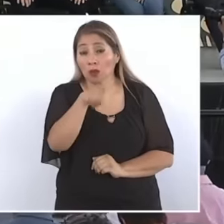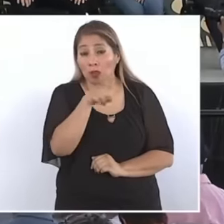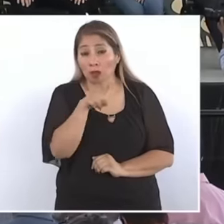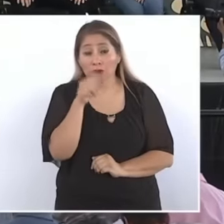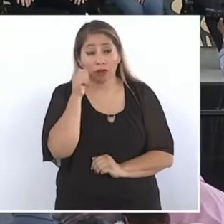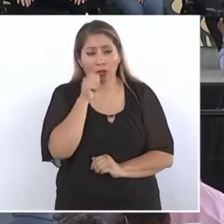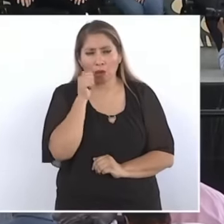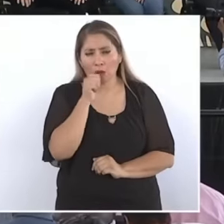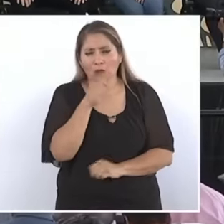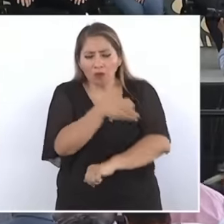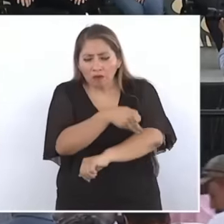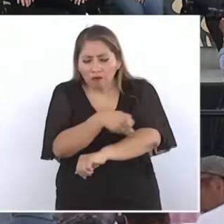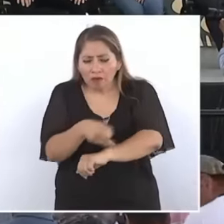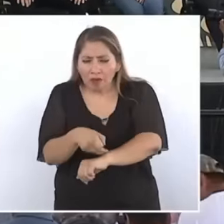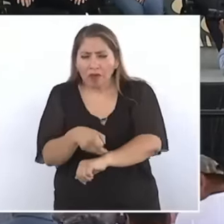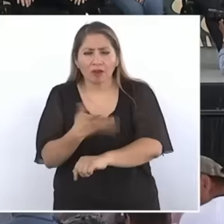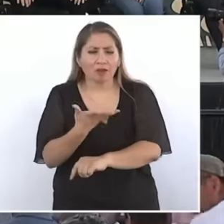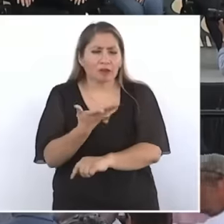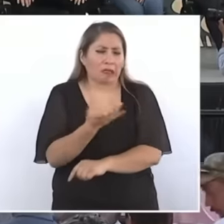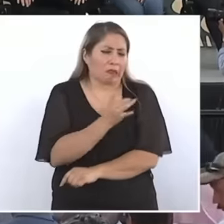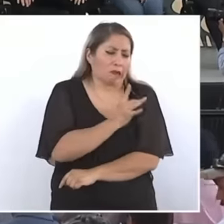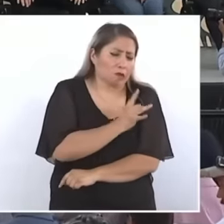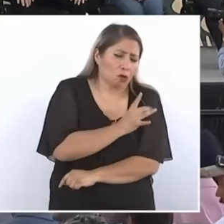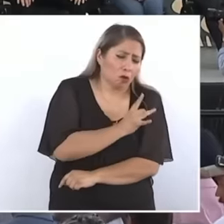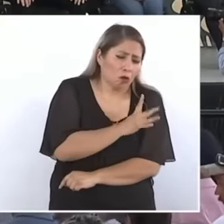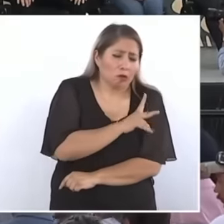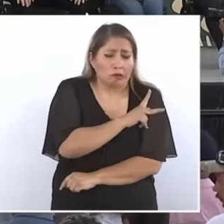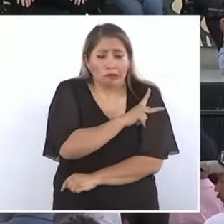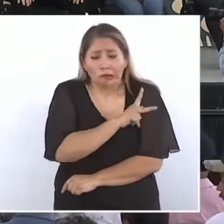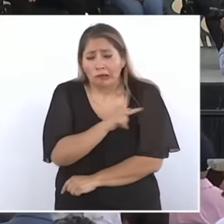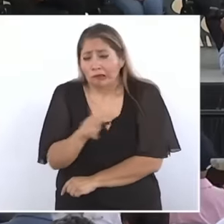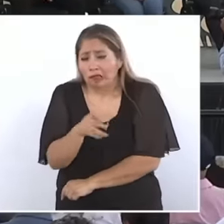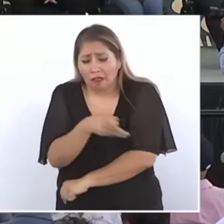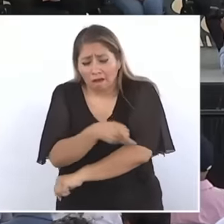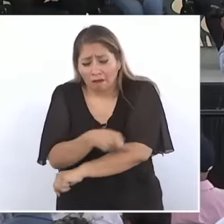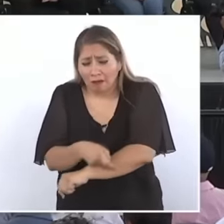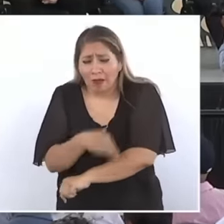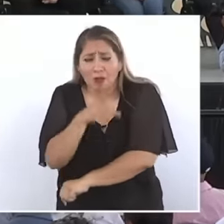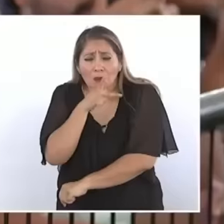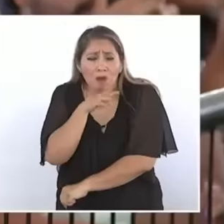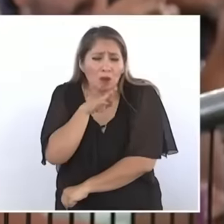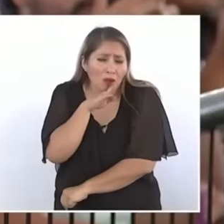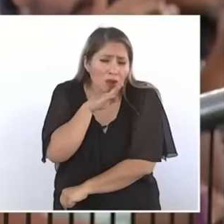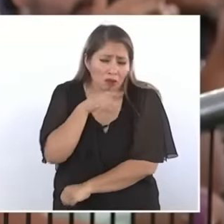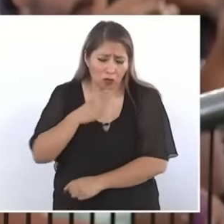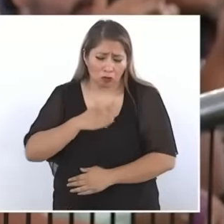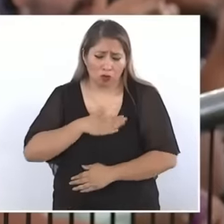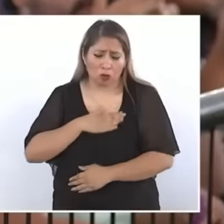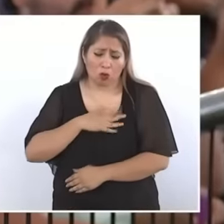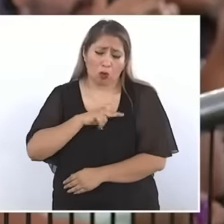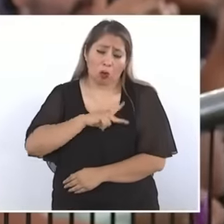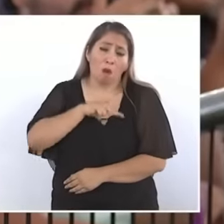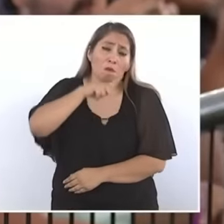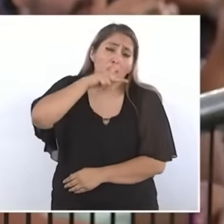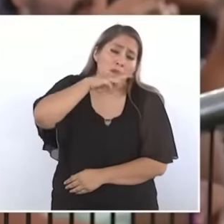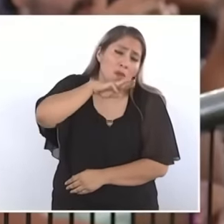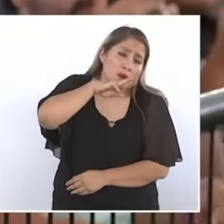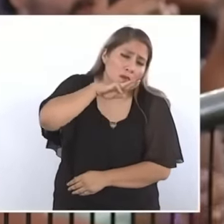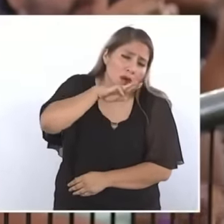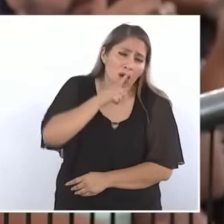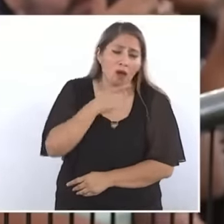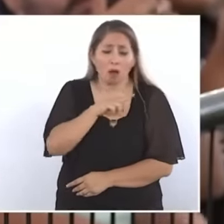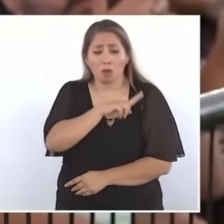of Conchos And of the pain of all the relatives, I as a mother, they as widows, children, sisters and